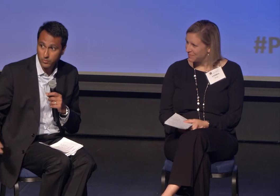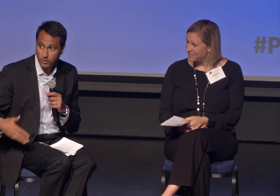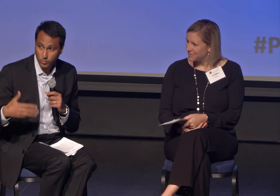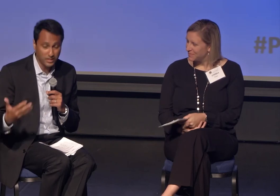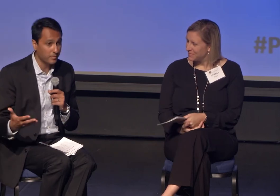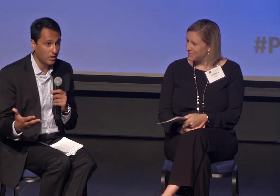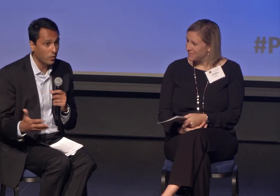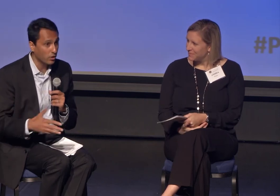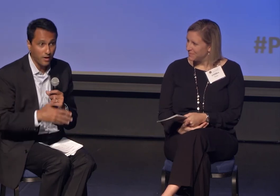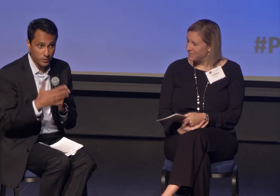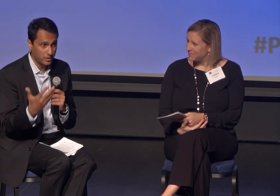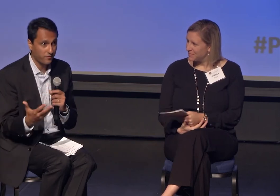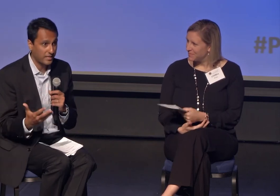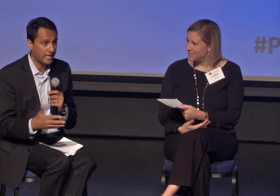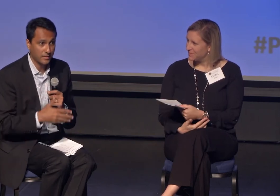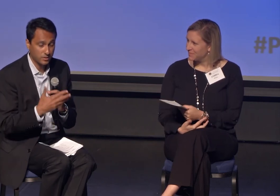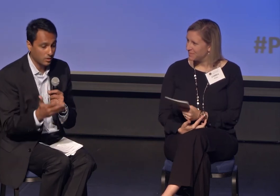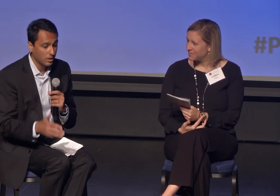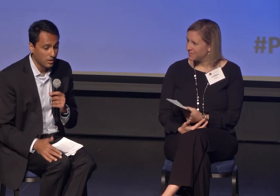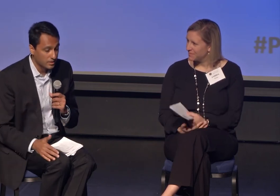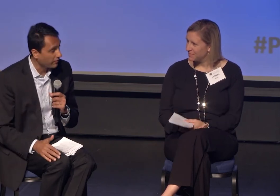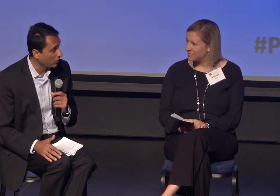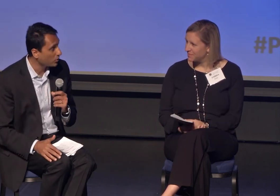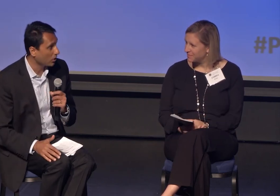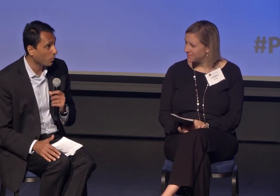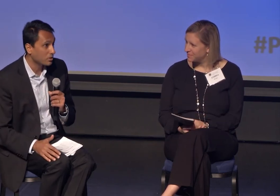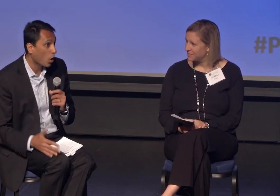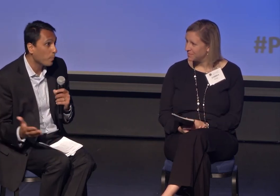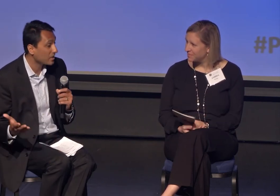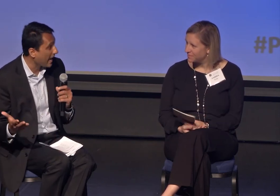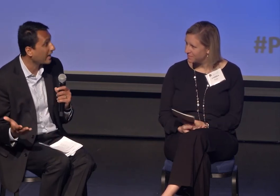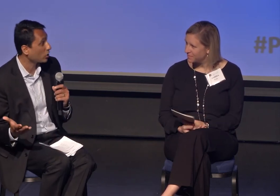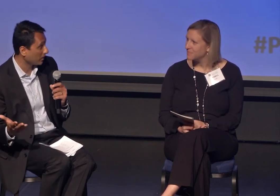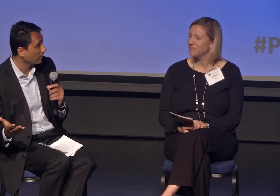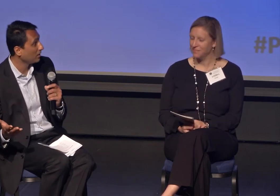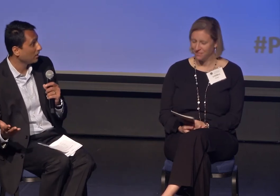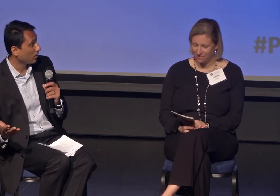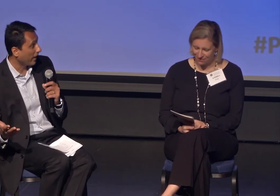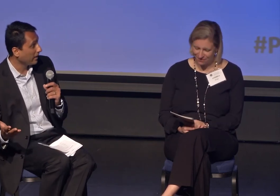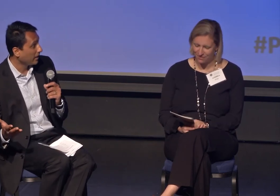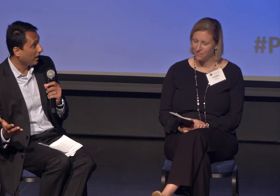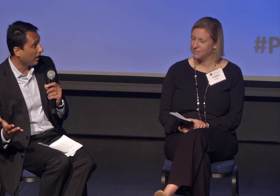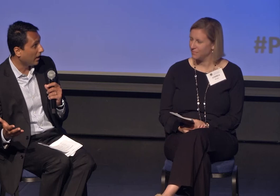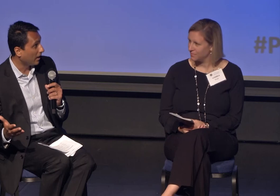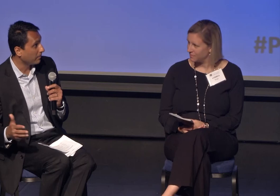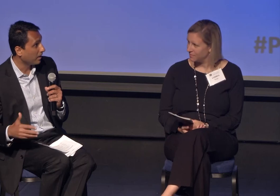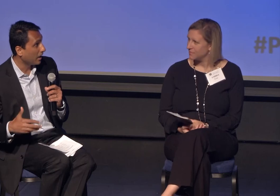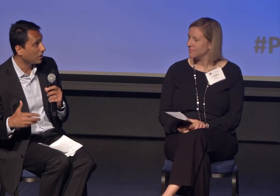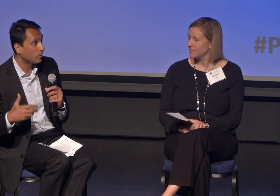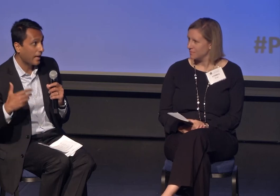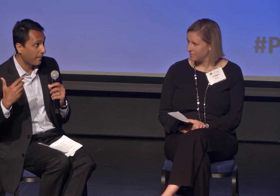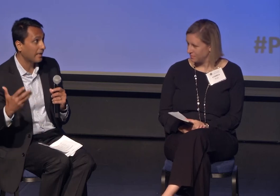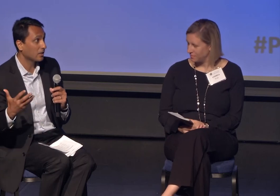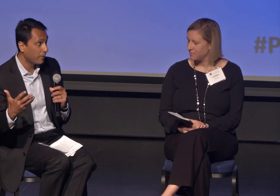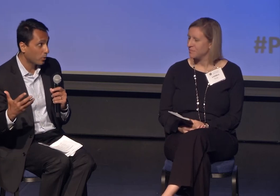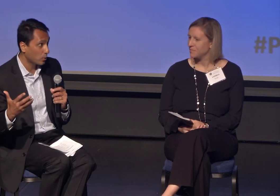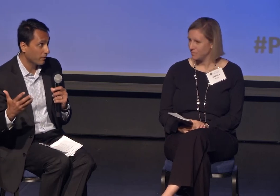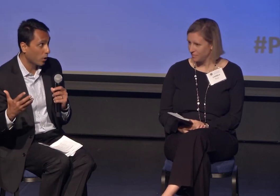were with him in the oval office seven years ago, hope is an action, right? You campaign on the poetry of hope,